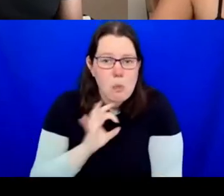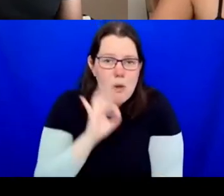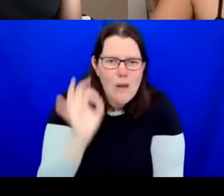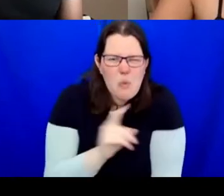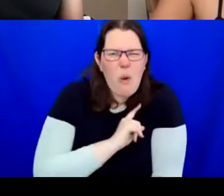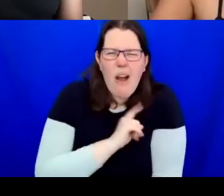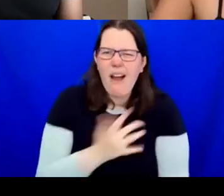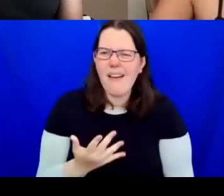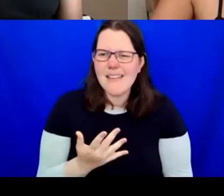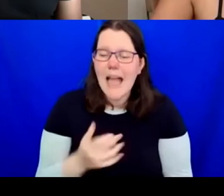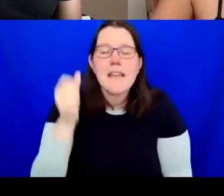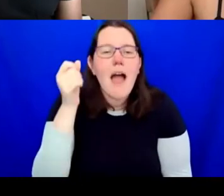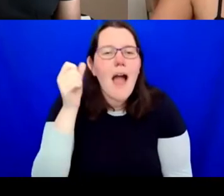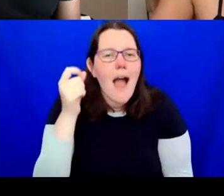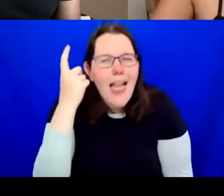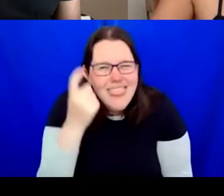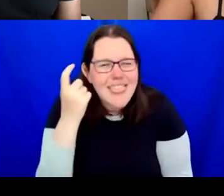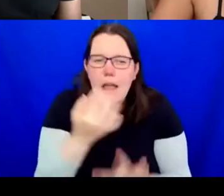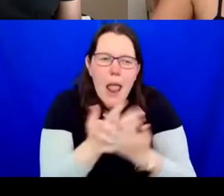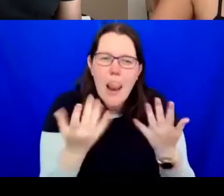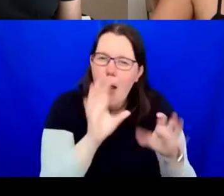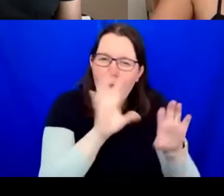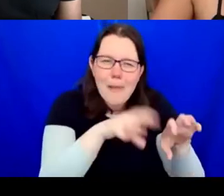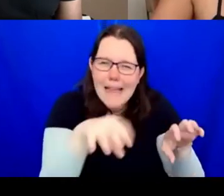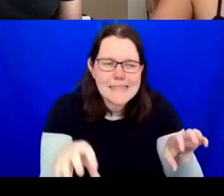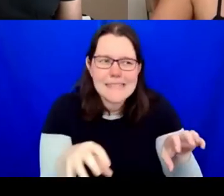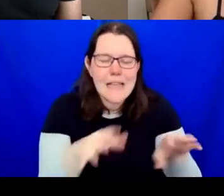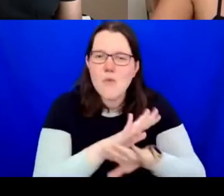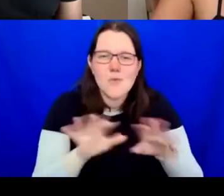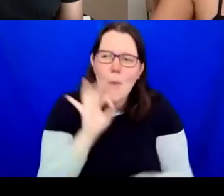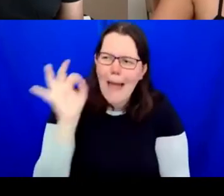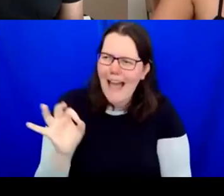they're afraid to find out the reasons why. What we found out were things about barriers,